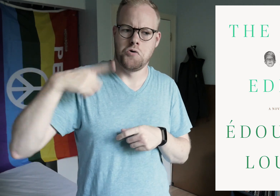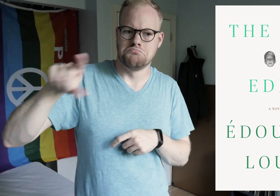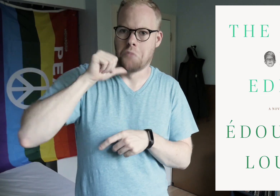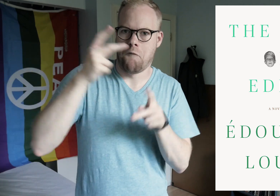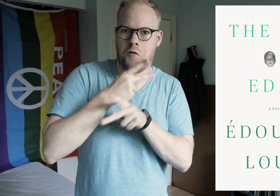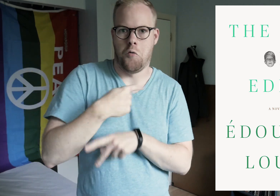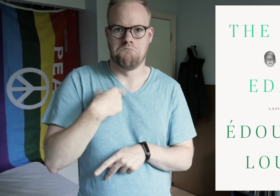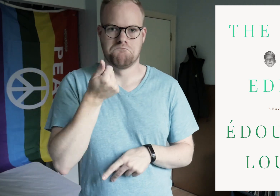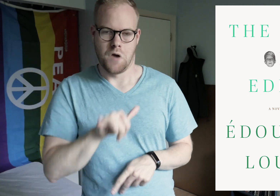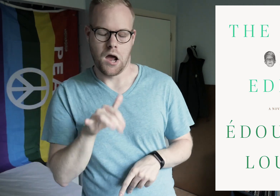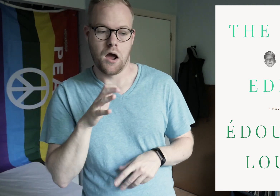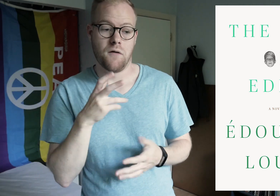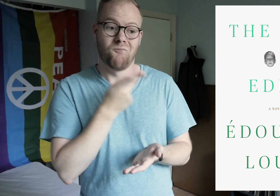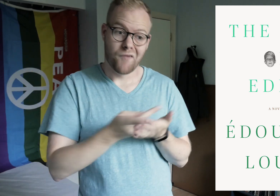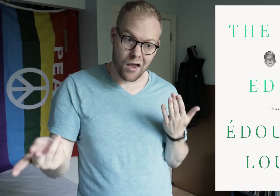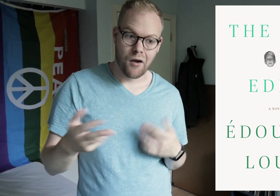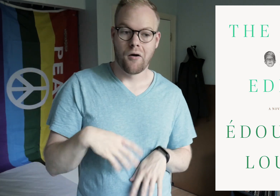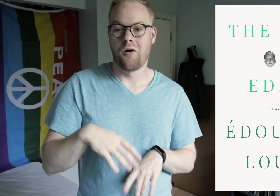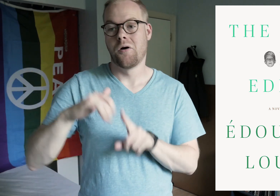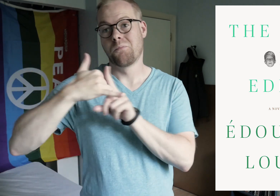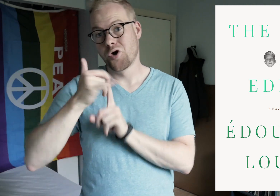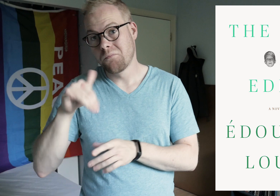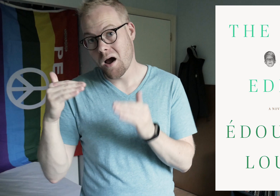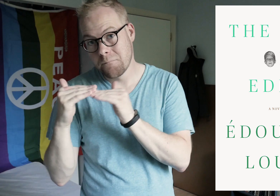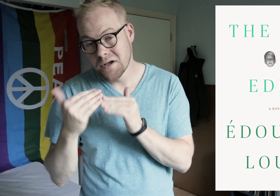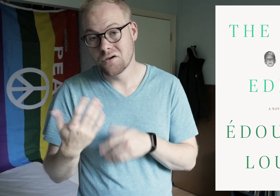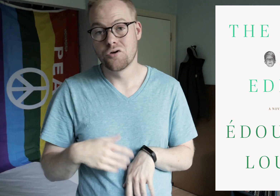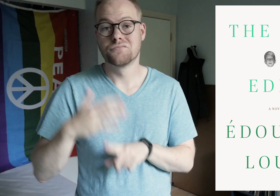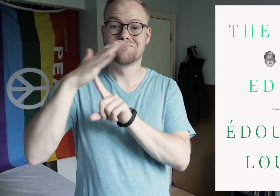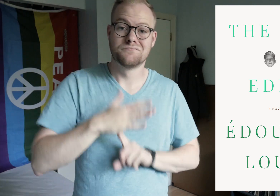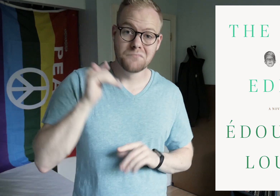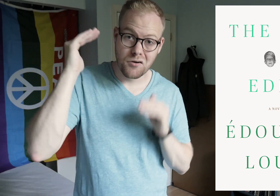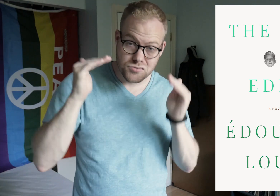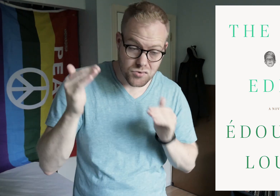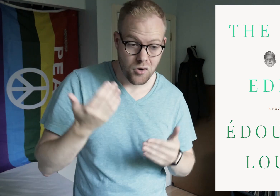people won’t figure out he’s gay, failing in that, and getting bullied by his peers, put down by the adults,